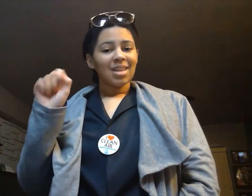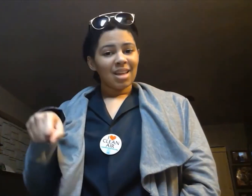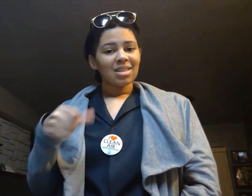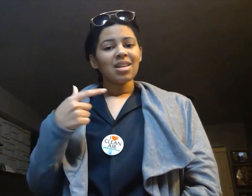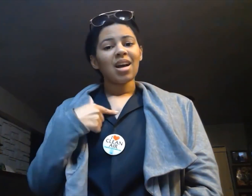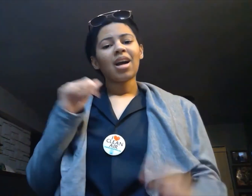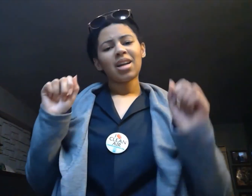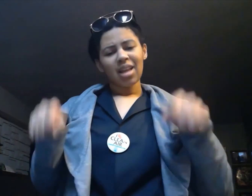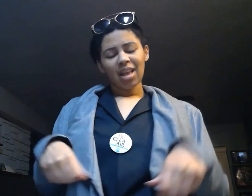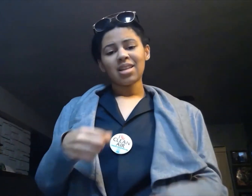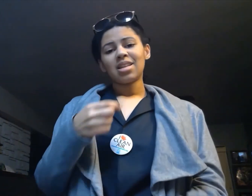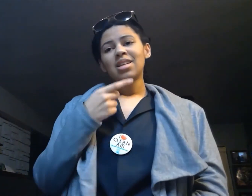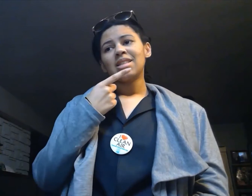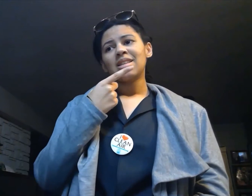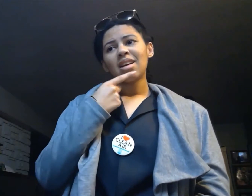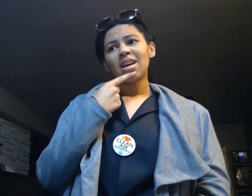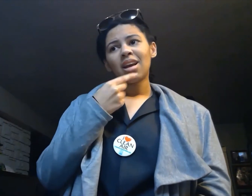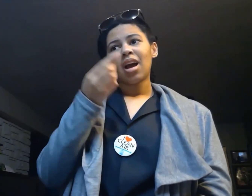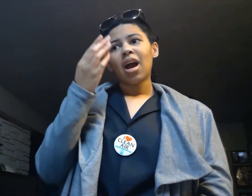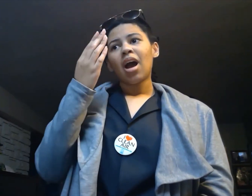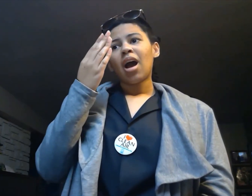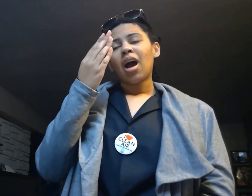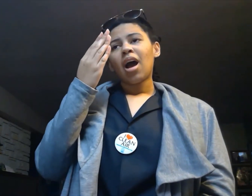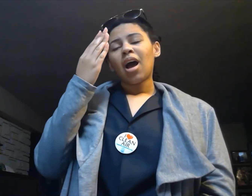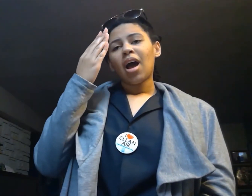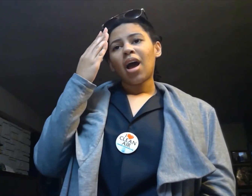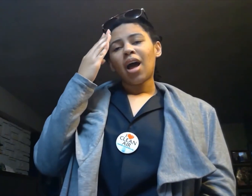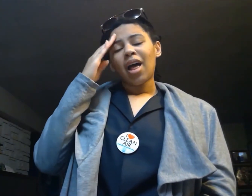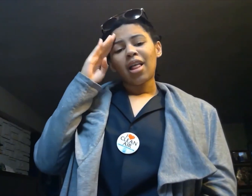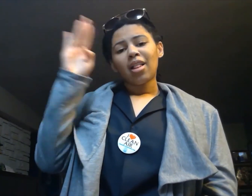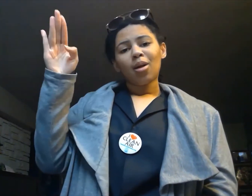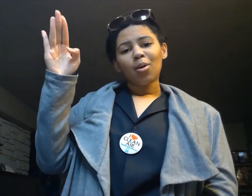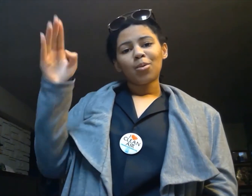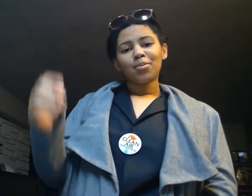Yeah. I can say hello.